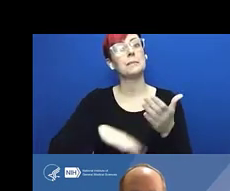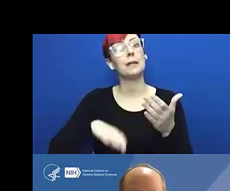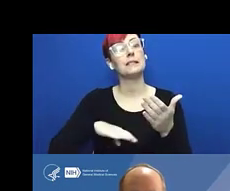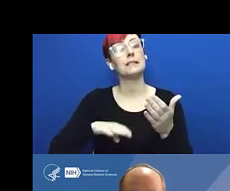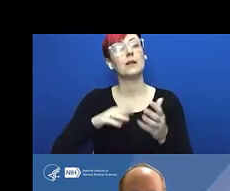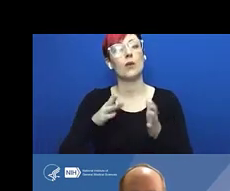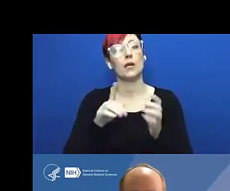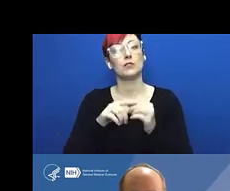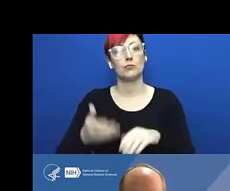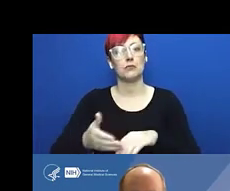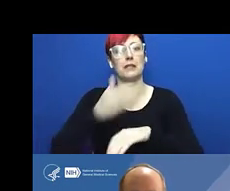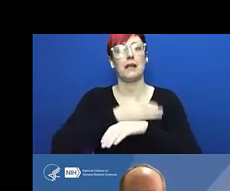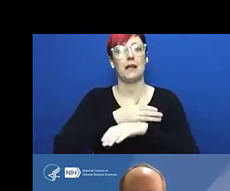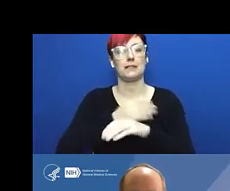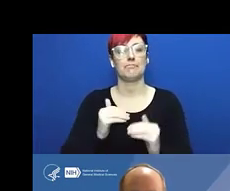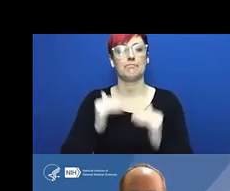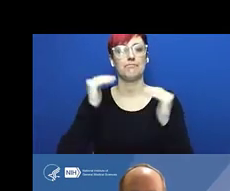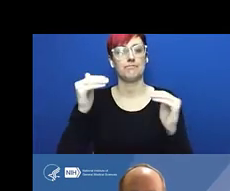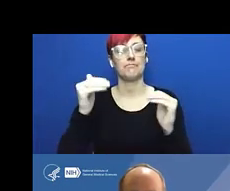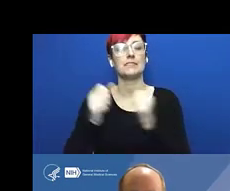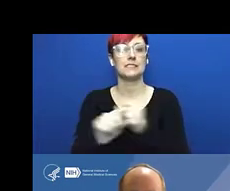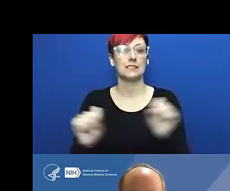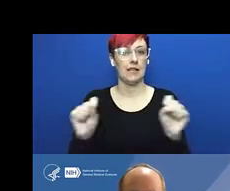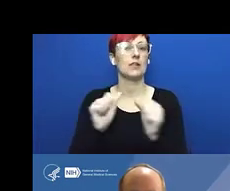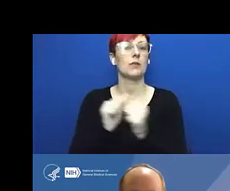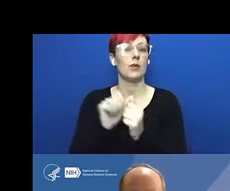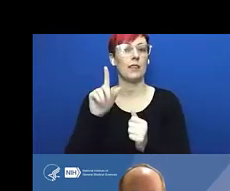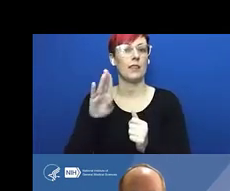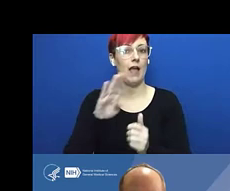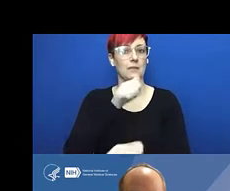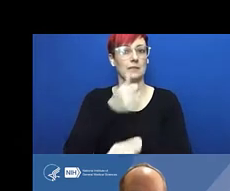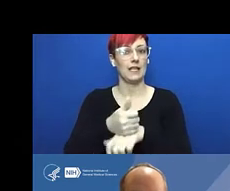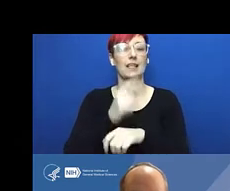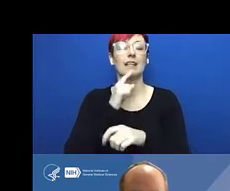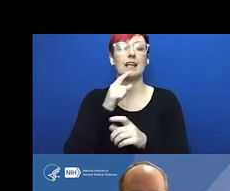so that you know when we're going live. Liza Bundesen: Great, thank you.